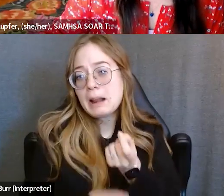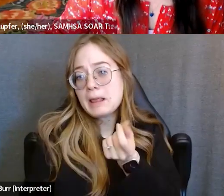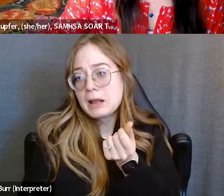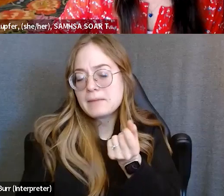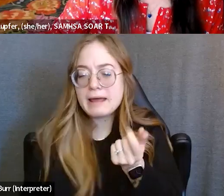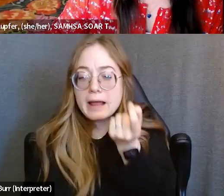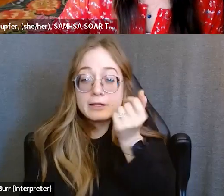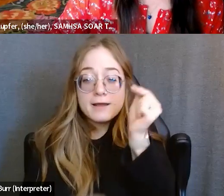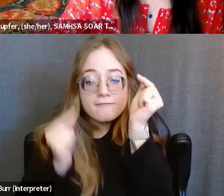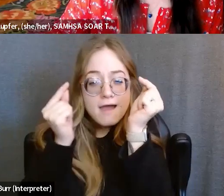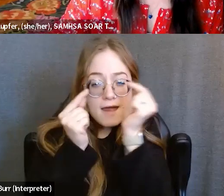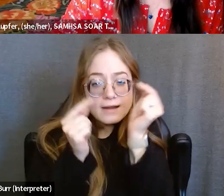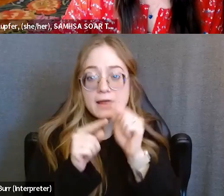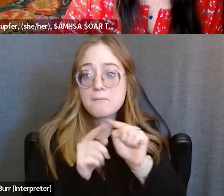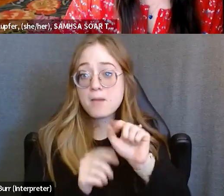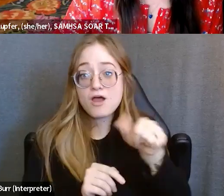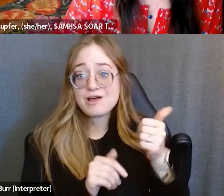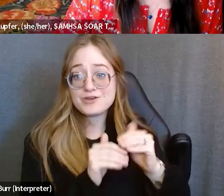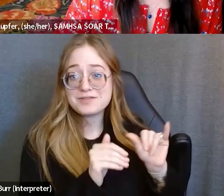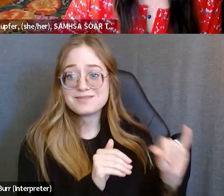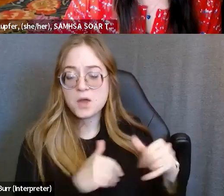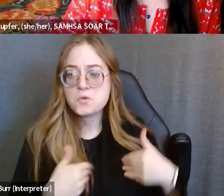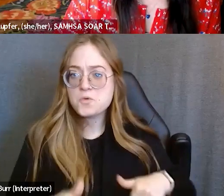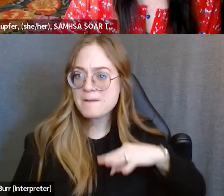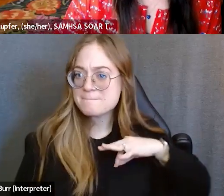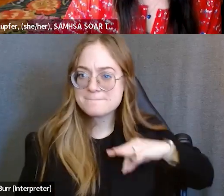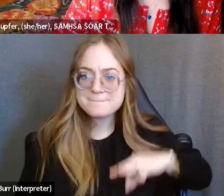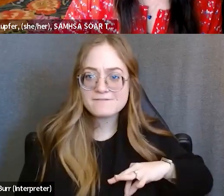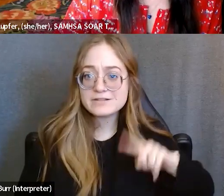the benefits of a long-term injectable outweigh more